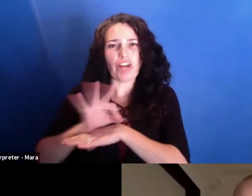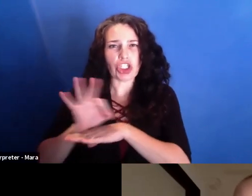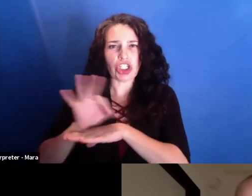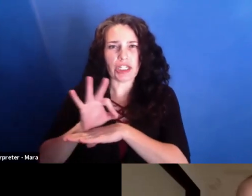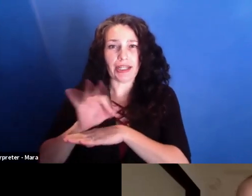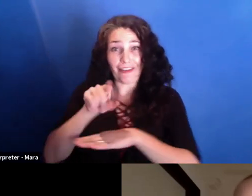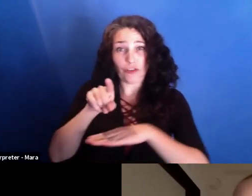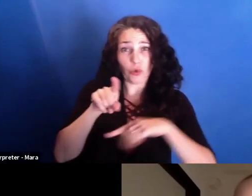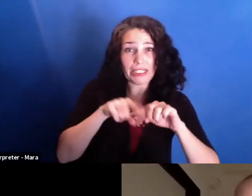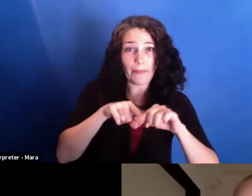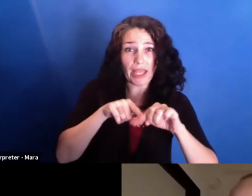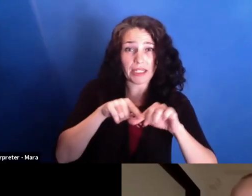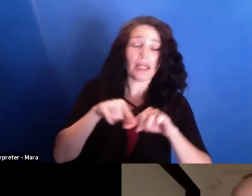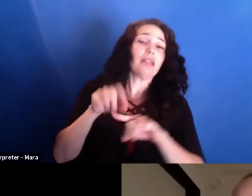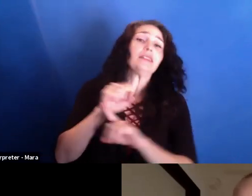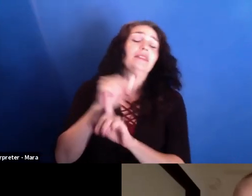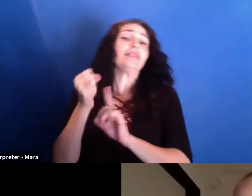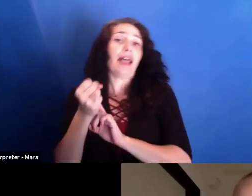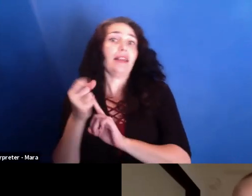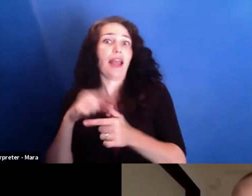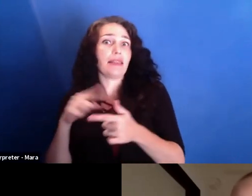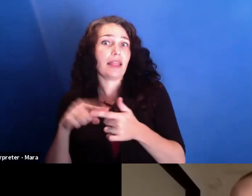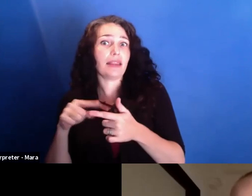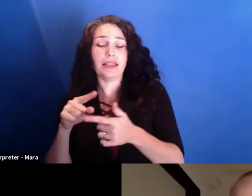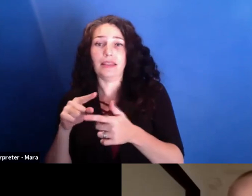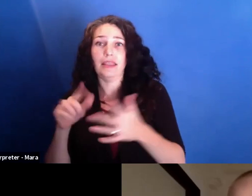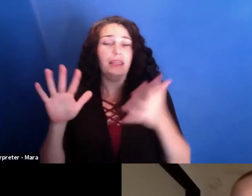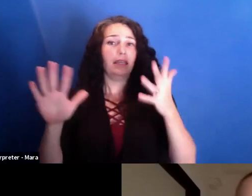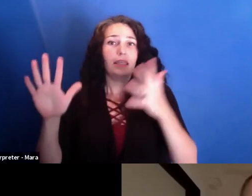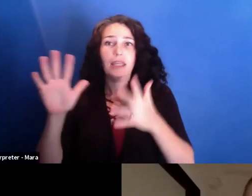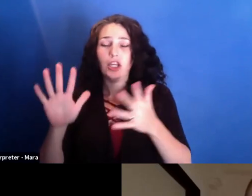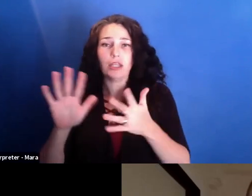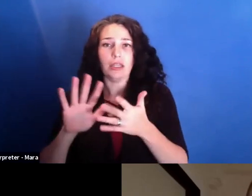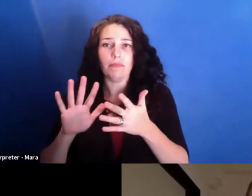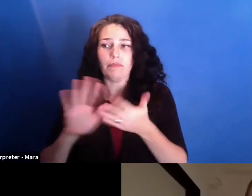it could be that it's really in a situation where it's about staying alive or not.